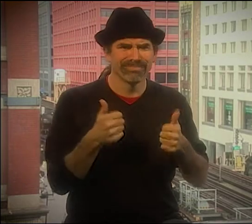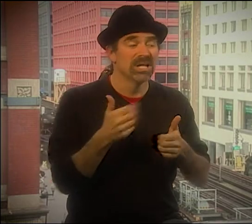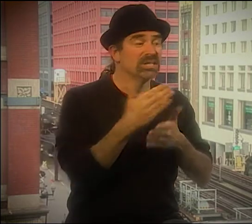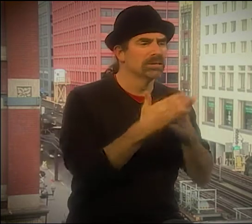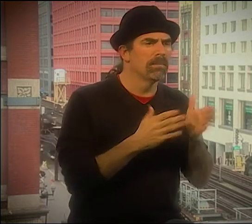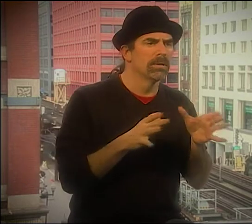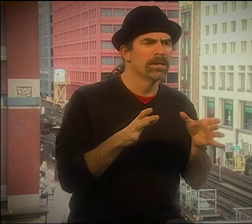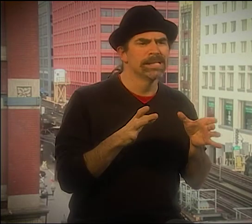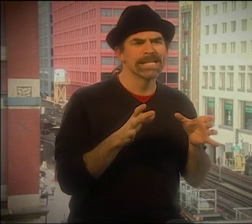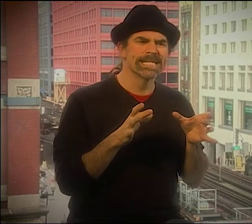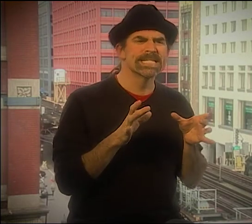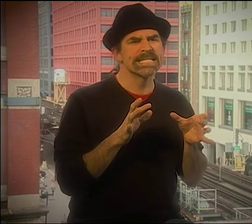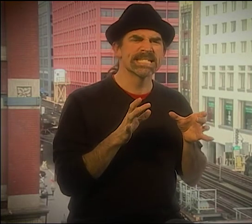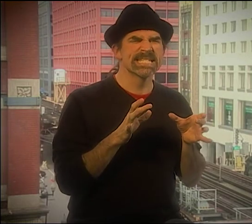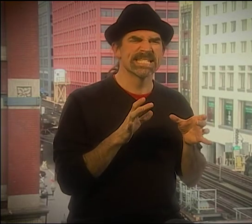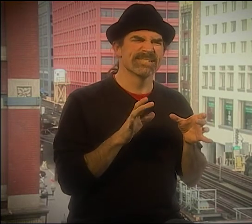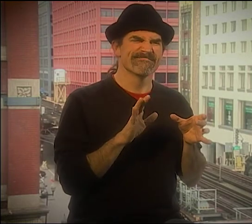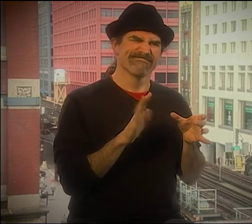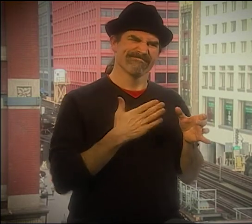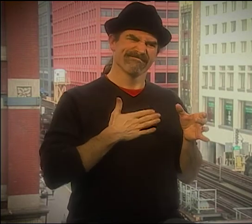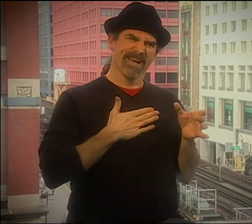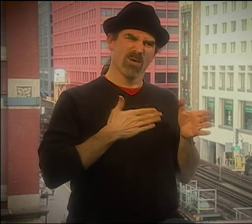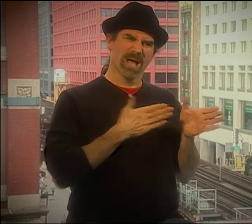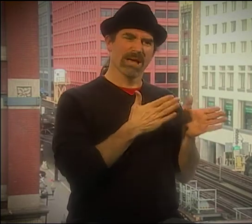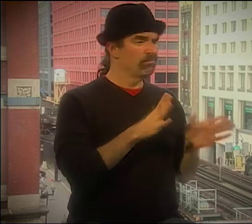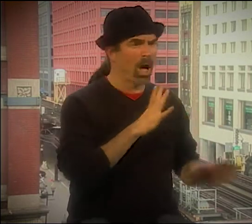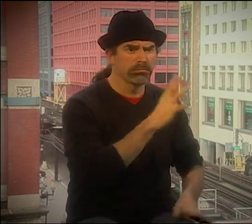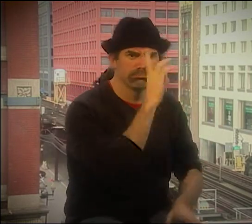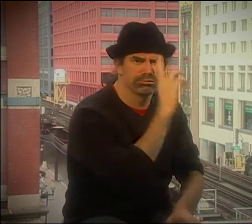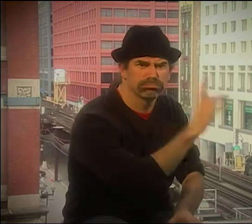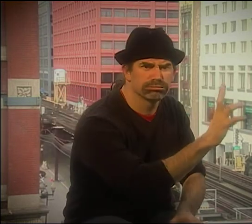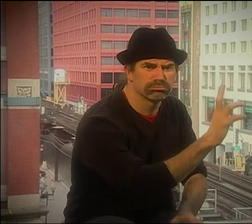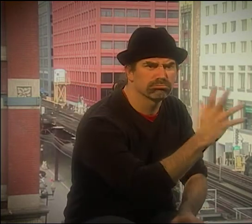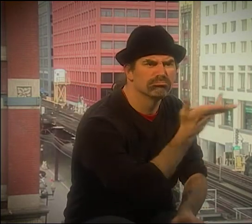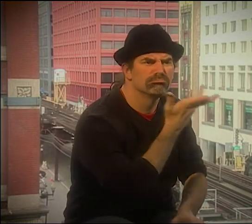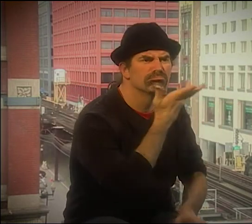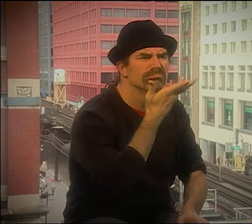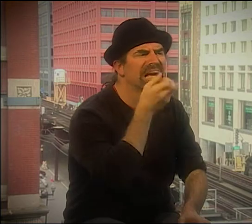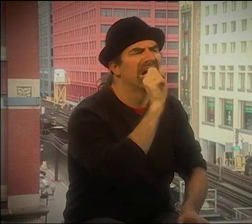TOGETHER AND KIND OF REHEARSE THINGS OUT UNTIL, YOU KNOW, THINGS WERE THE WAY THEY WANTED IT.